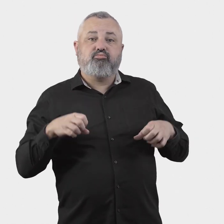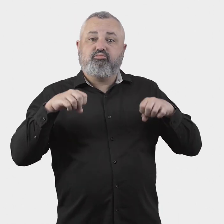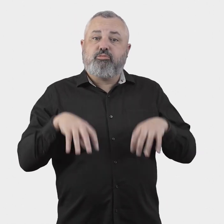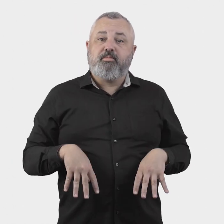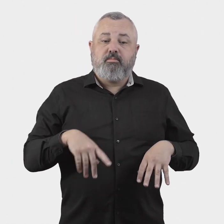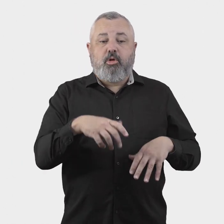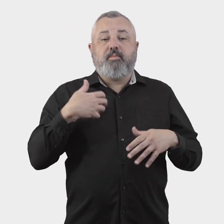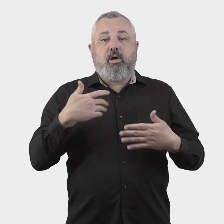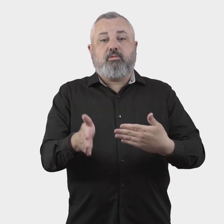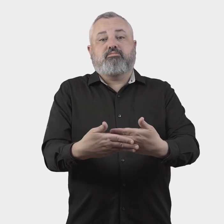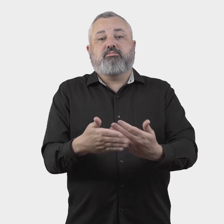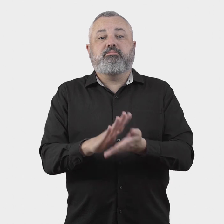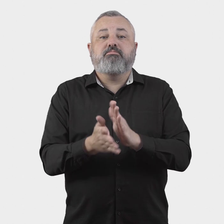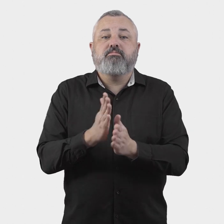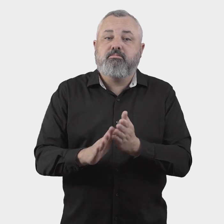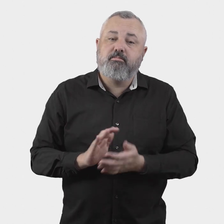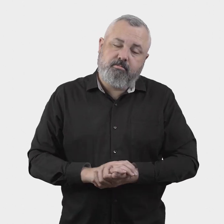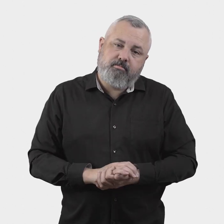pursue resolution of the complaint further.